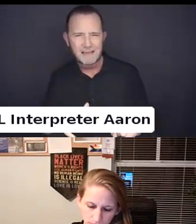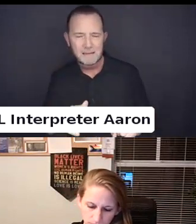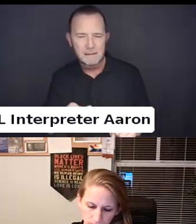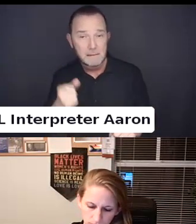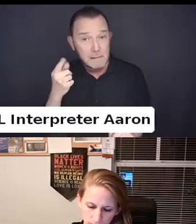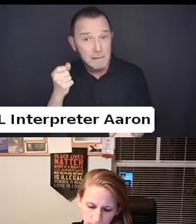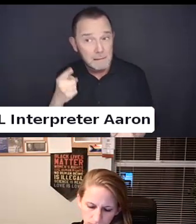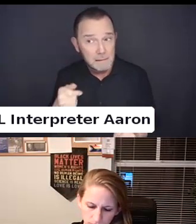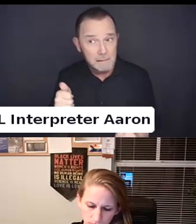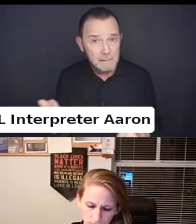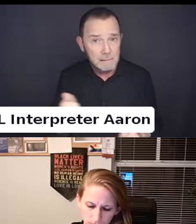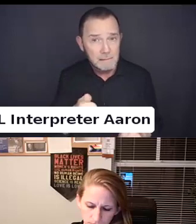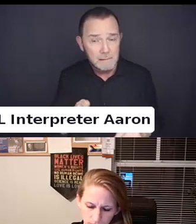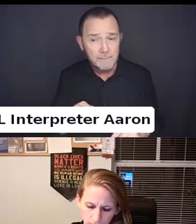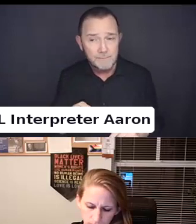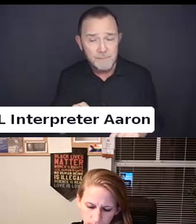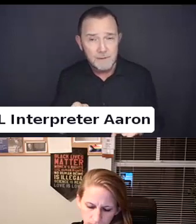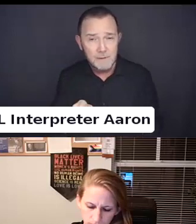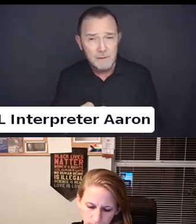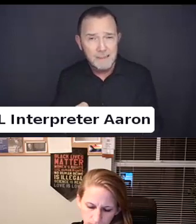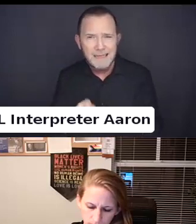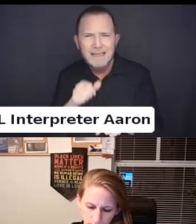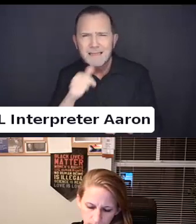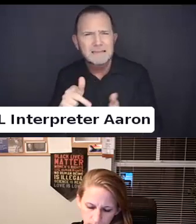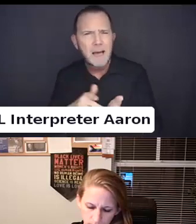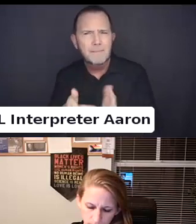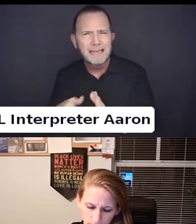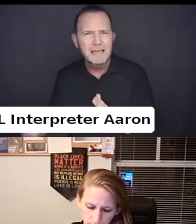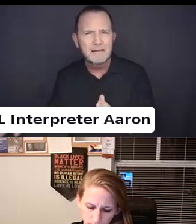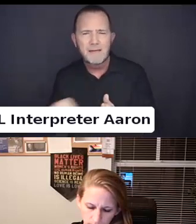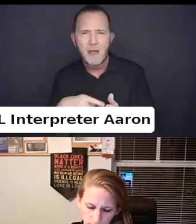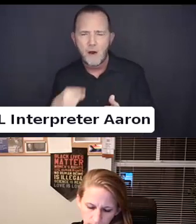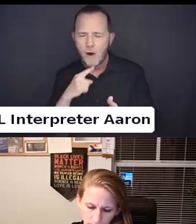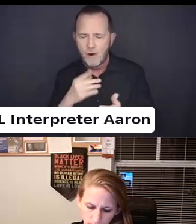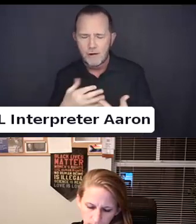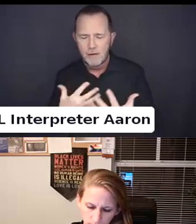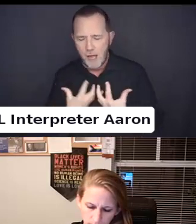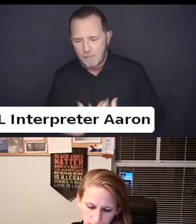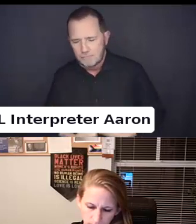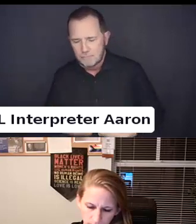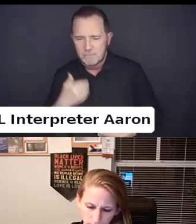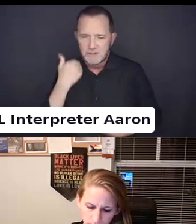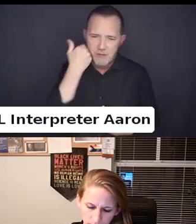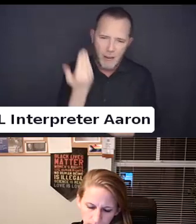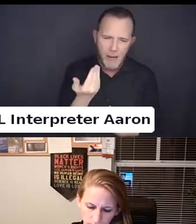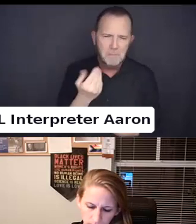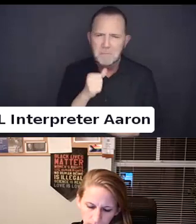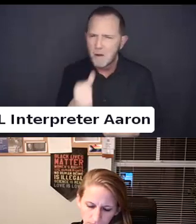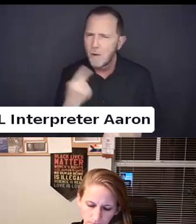also mean the same as individualized ability is his ableism or strain.